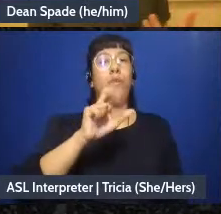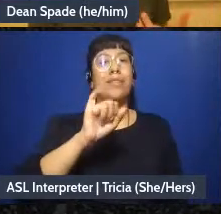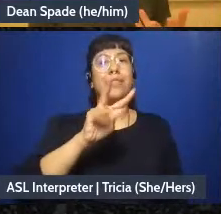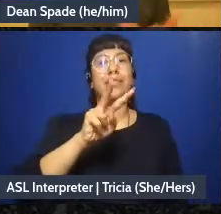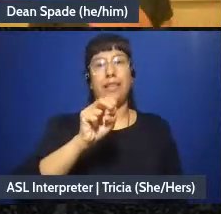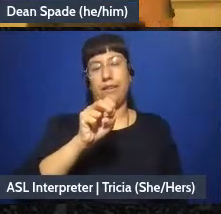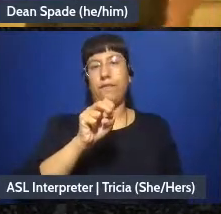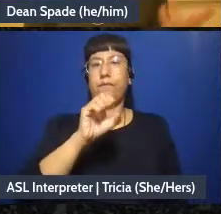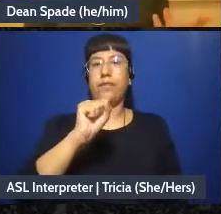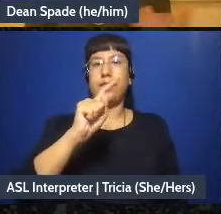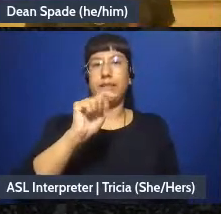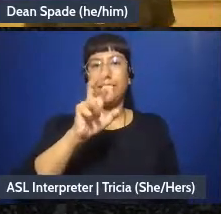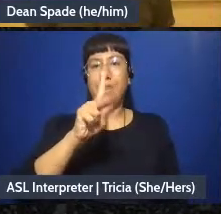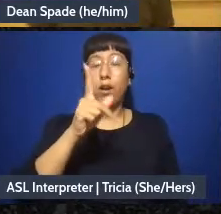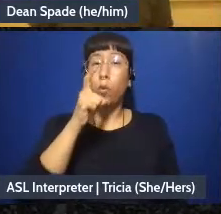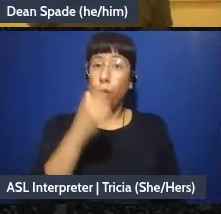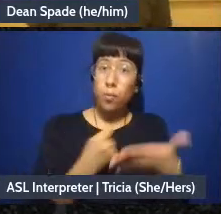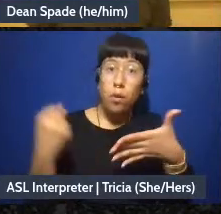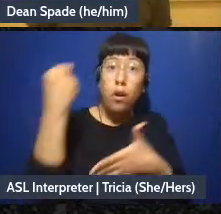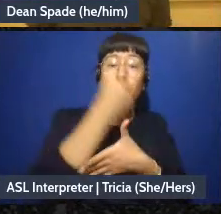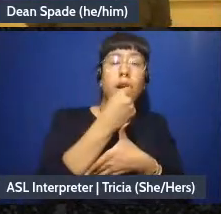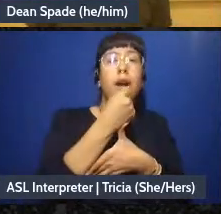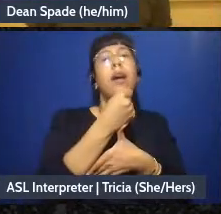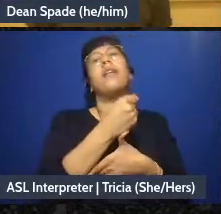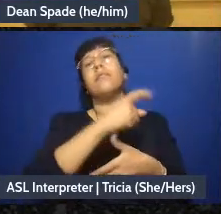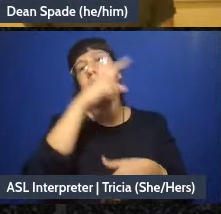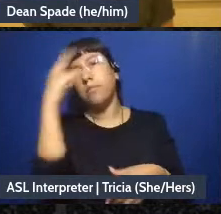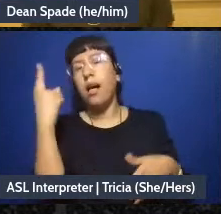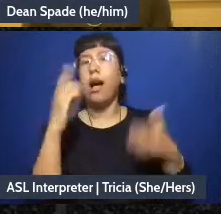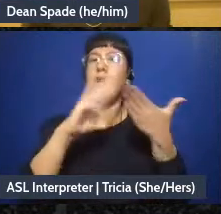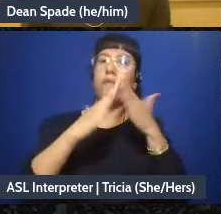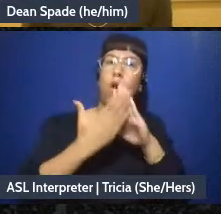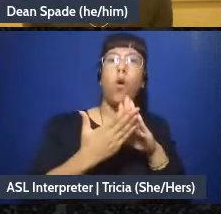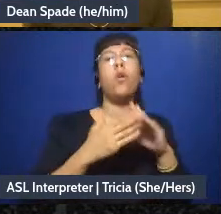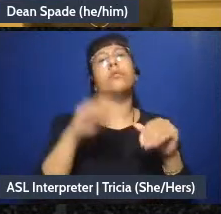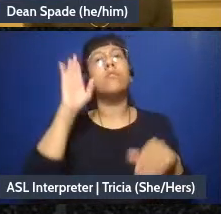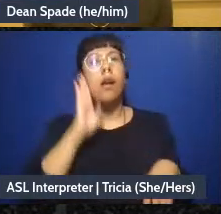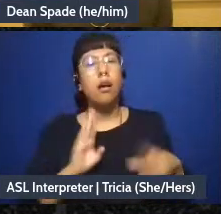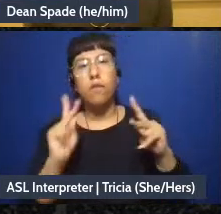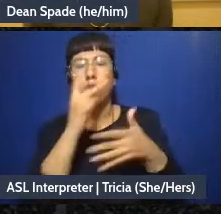think you should be explicit if you're doing that and great if the groups had a conversation about